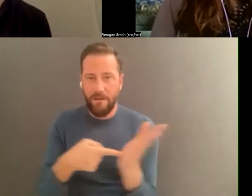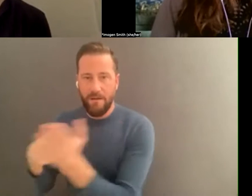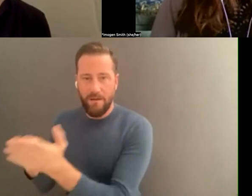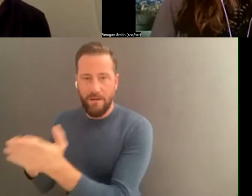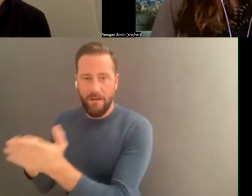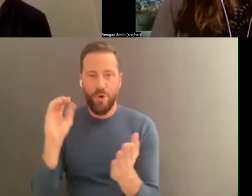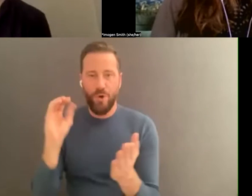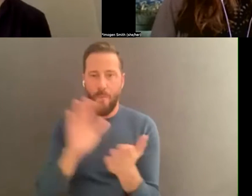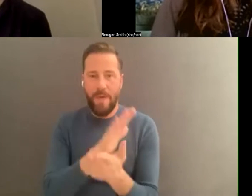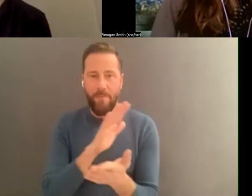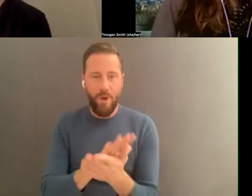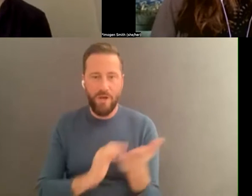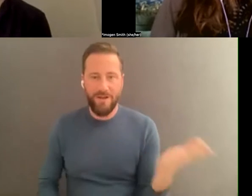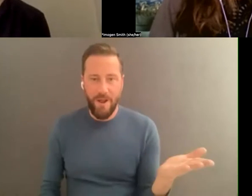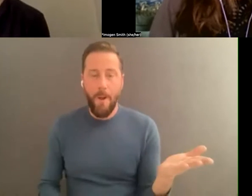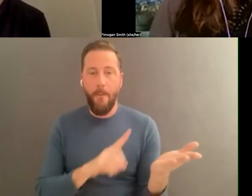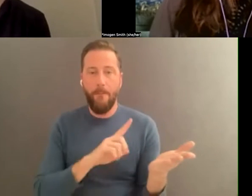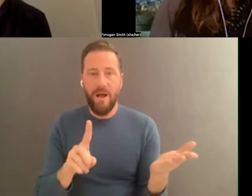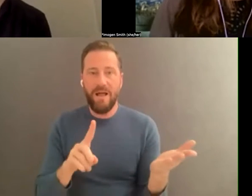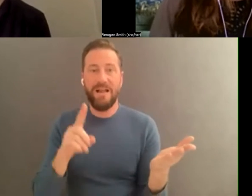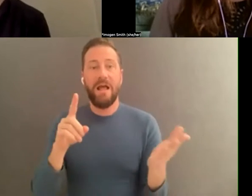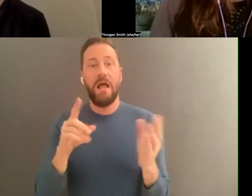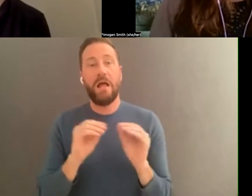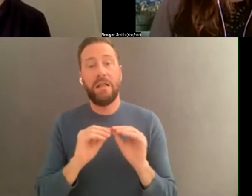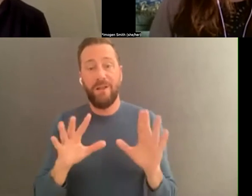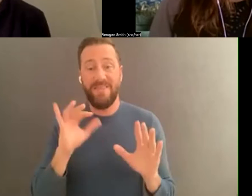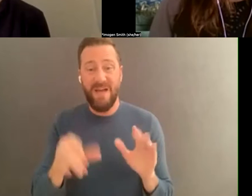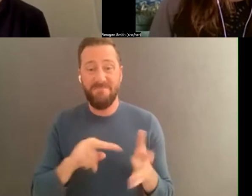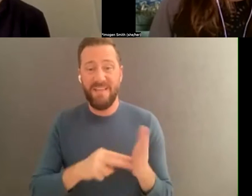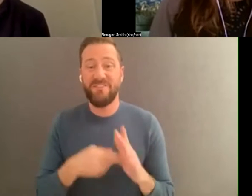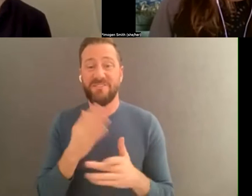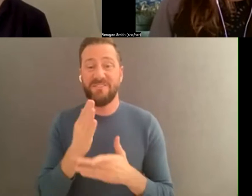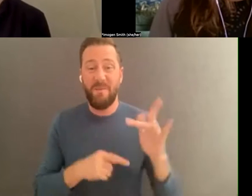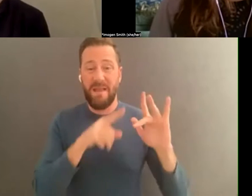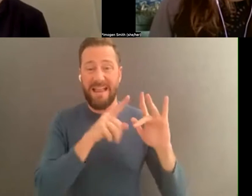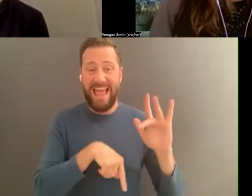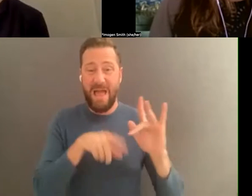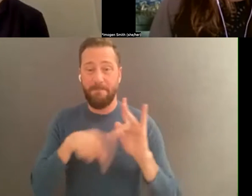, it obviously can end up with some gaps in the record. And practices like doing oral histories can be